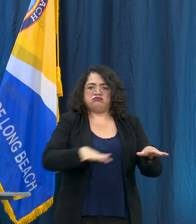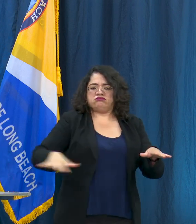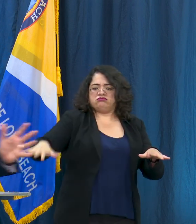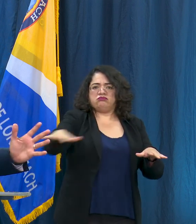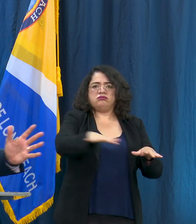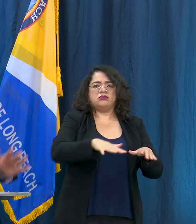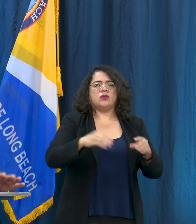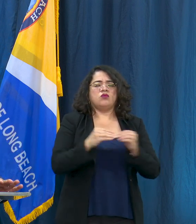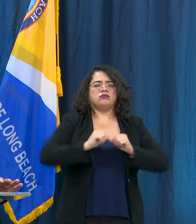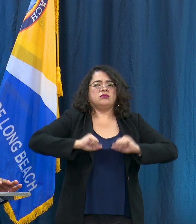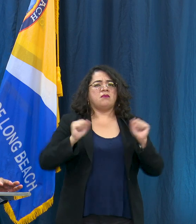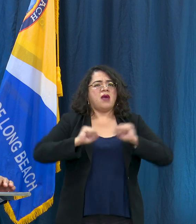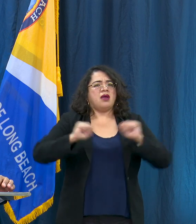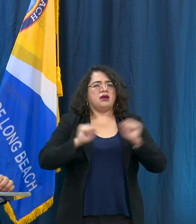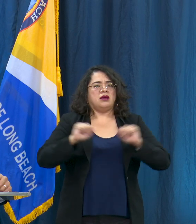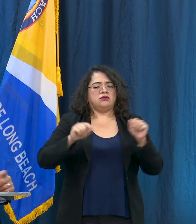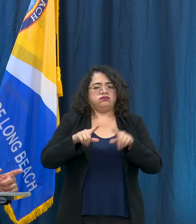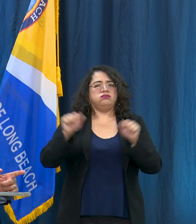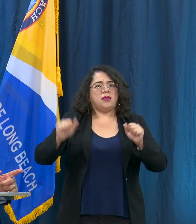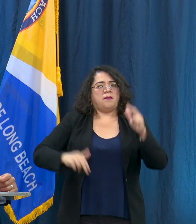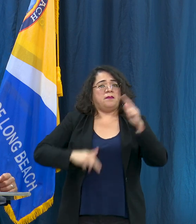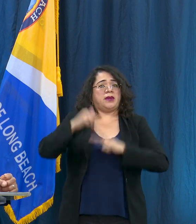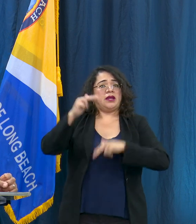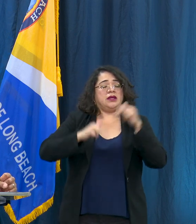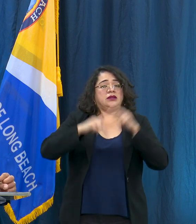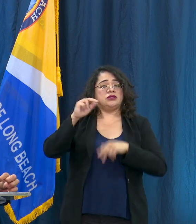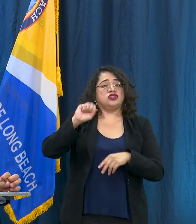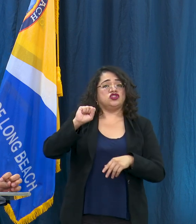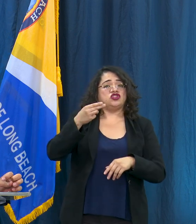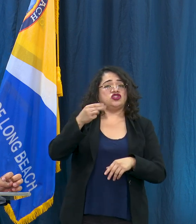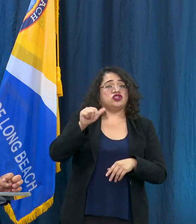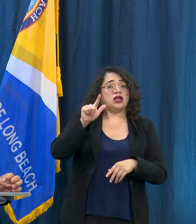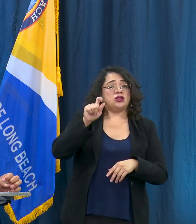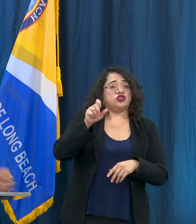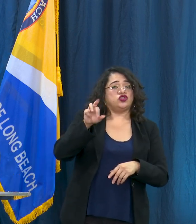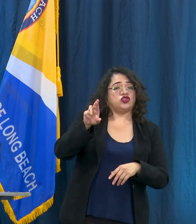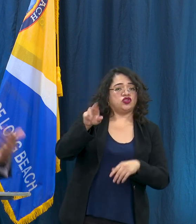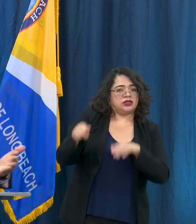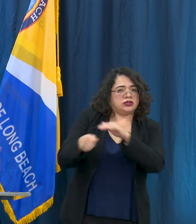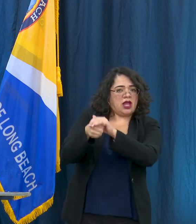to build not just the shelter but hopefully there's plans to move forward